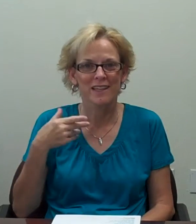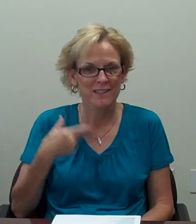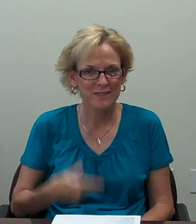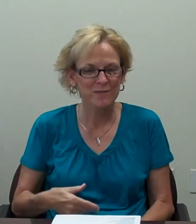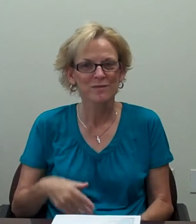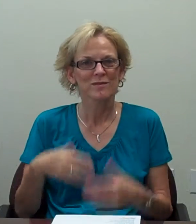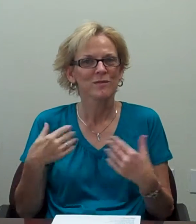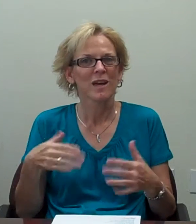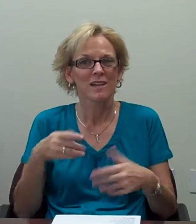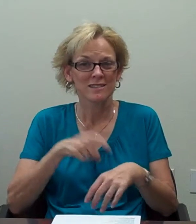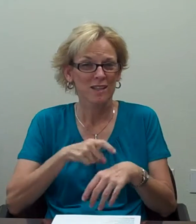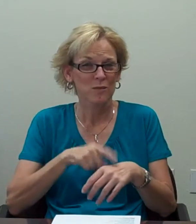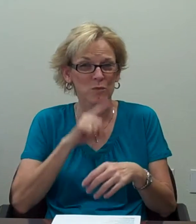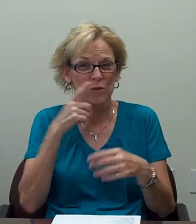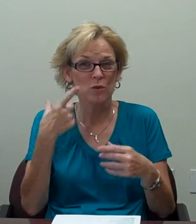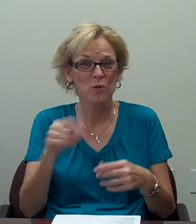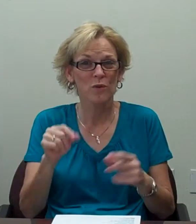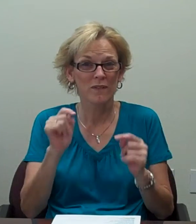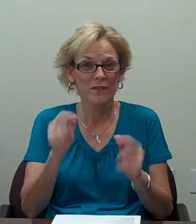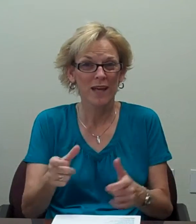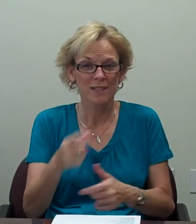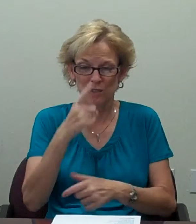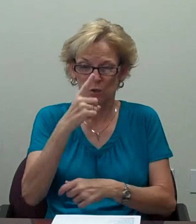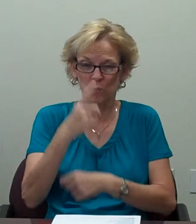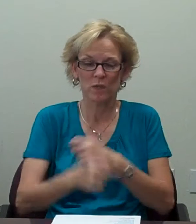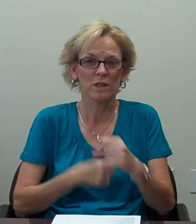Hello! I am Dr. Patty. Time really goes by fast.